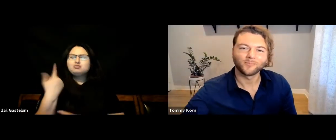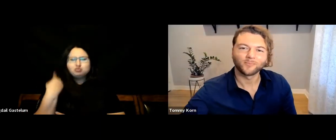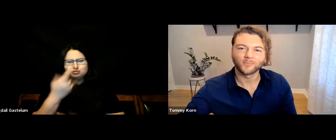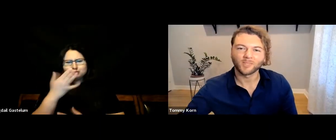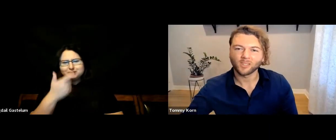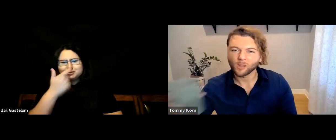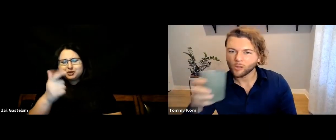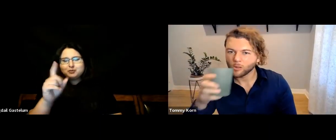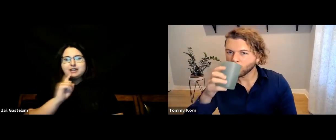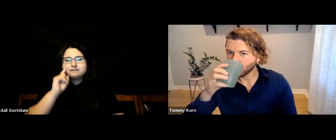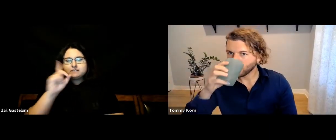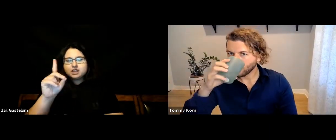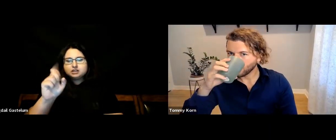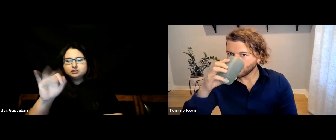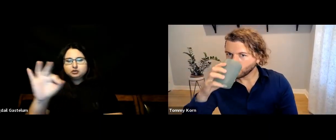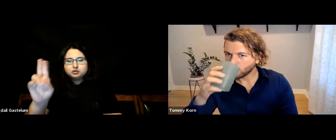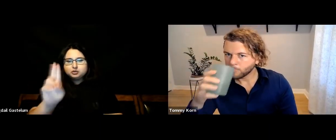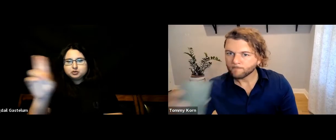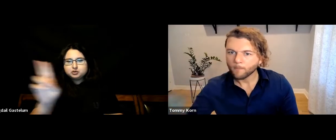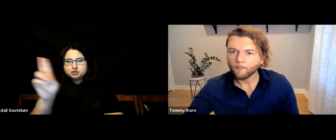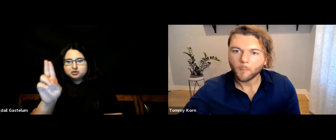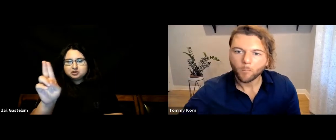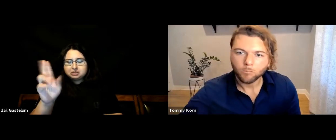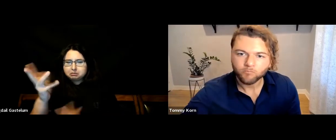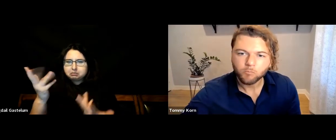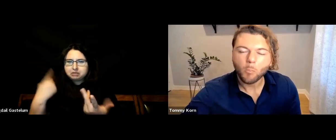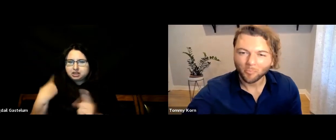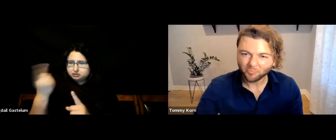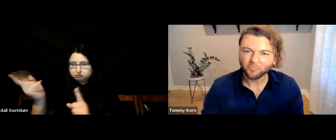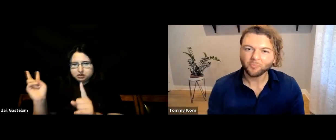I recently watched the show Deaf U.